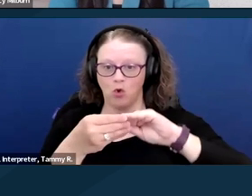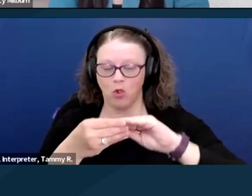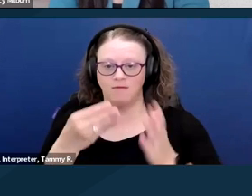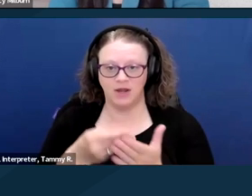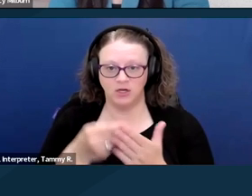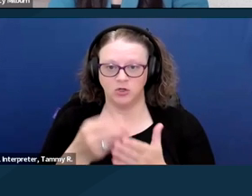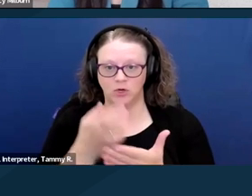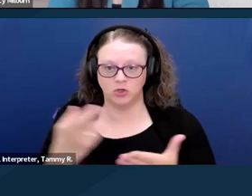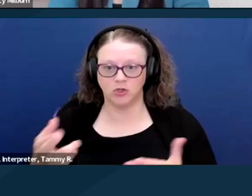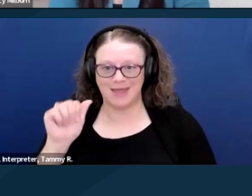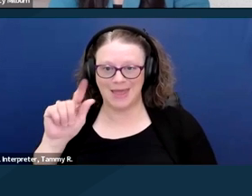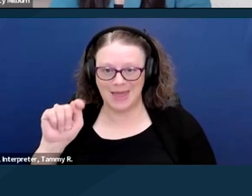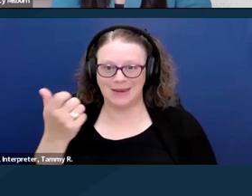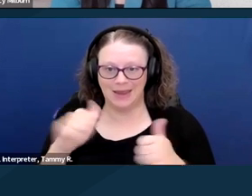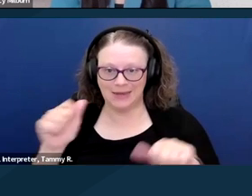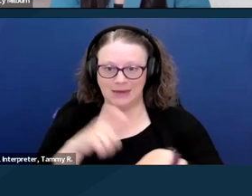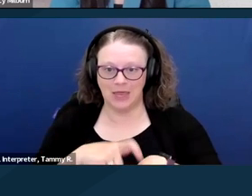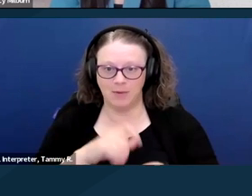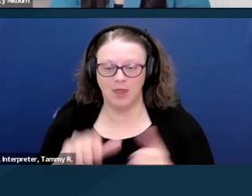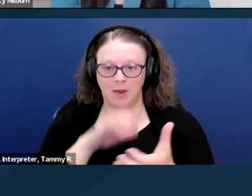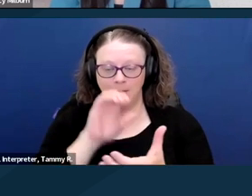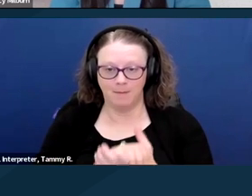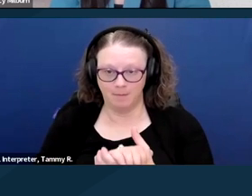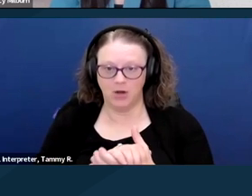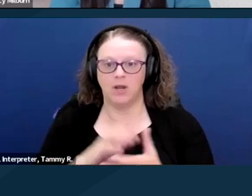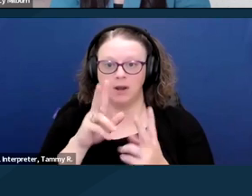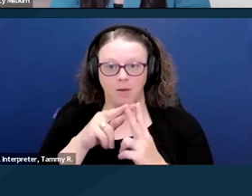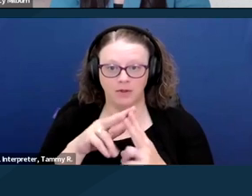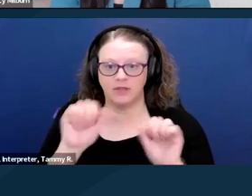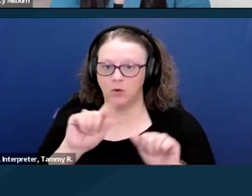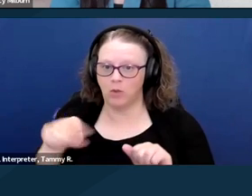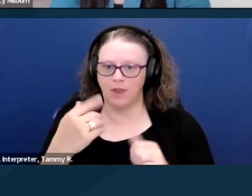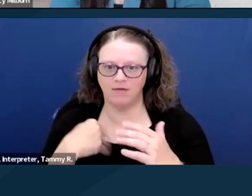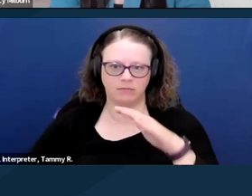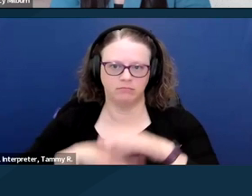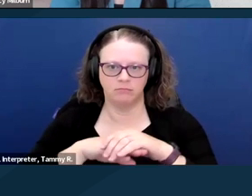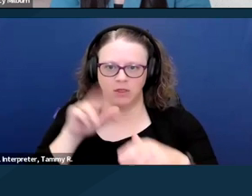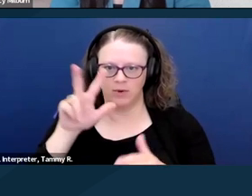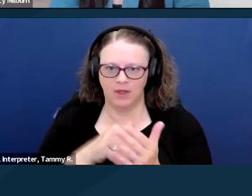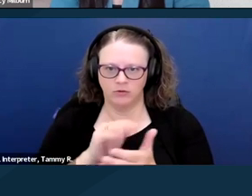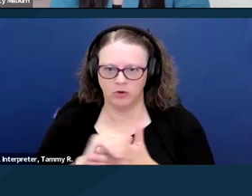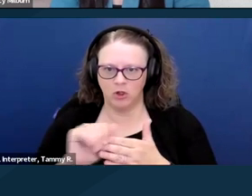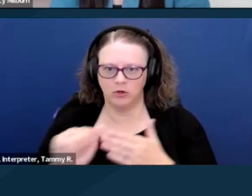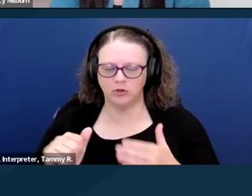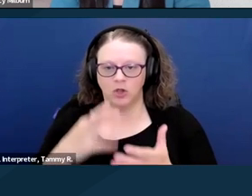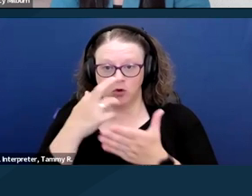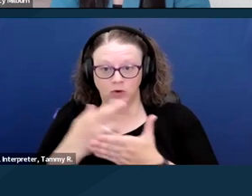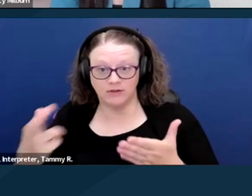And married couples are only allowed $3,000. Those resources that count towards the asset limit